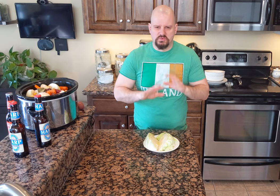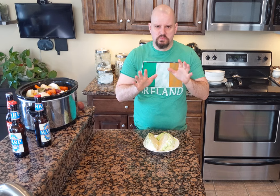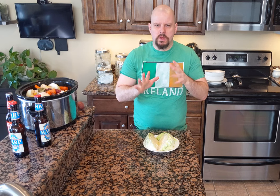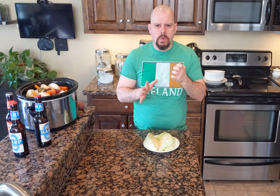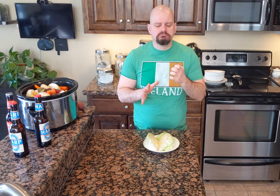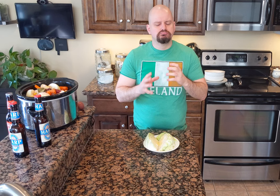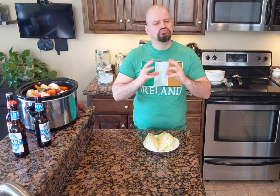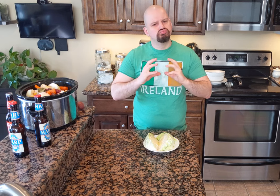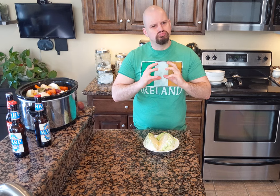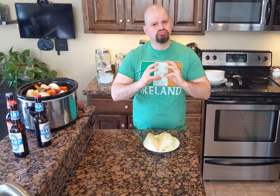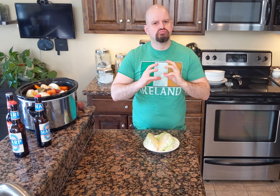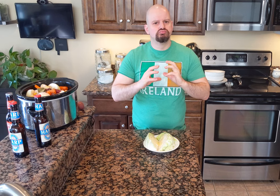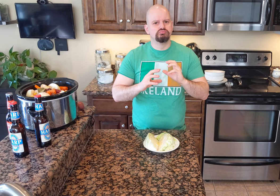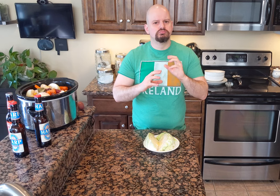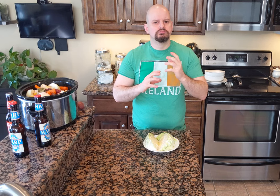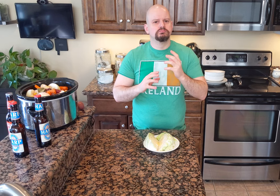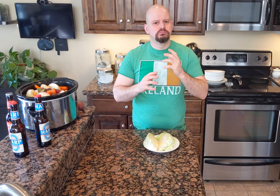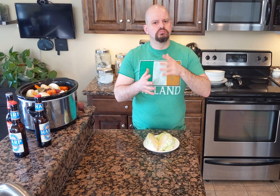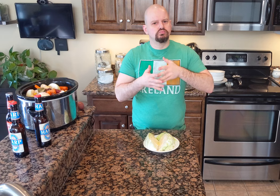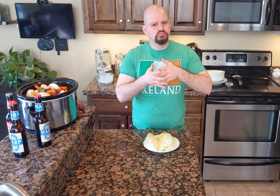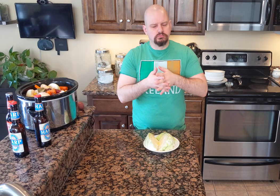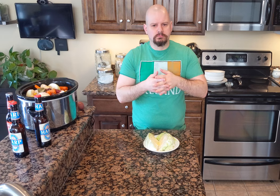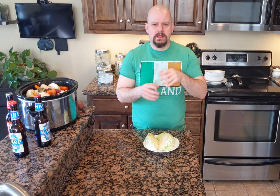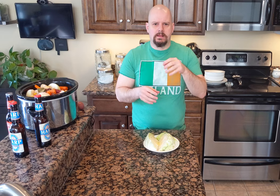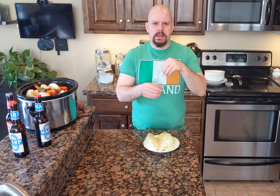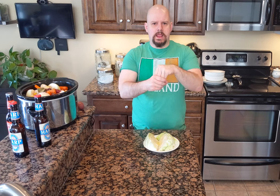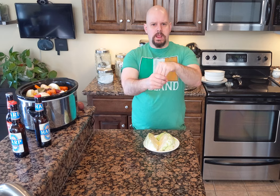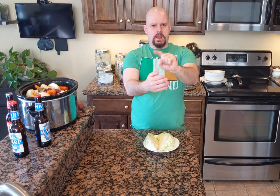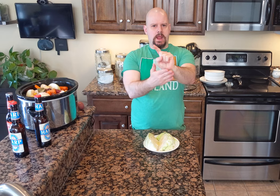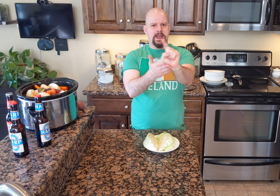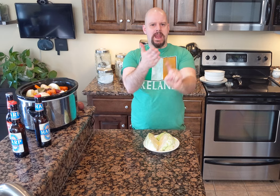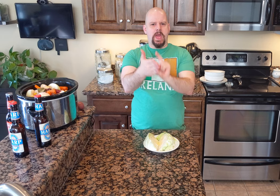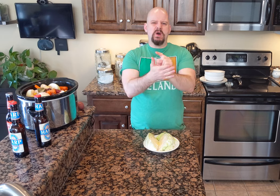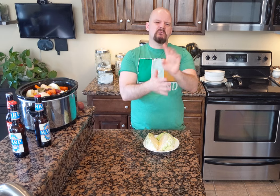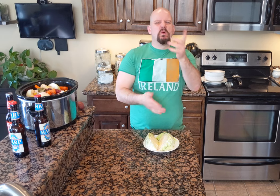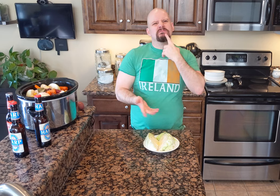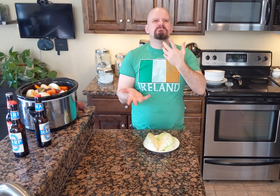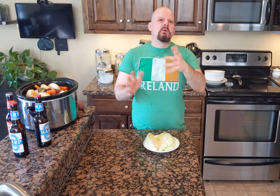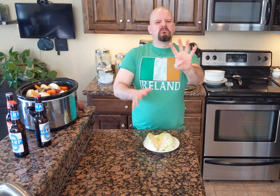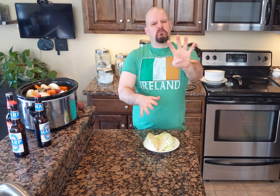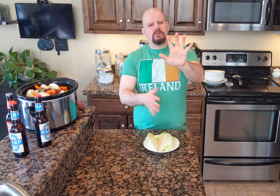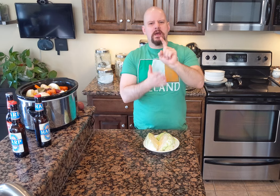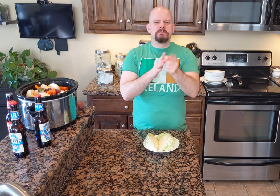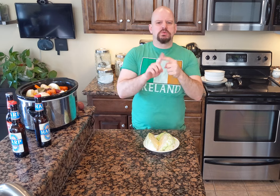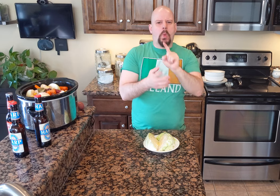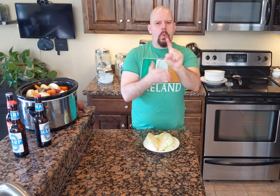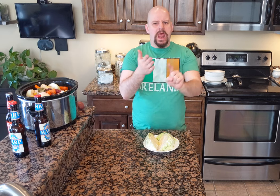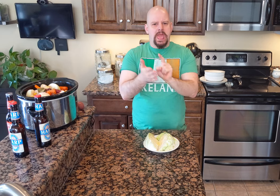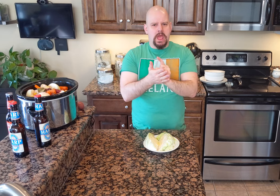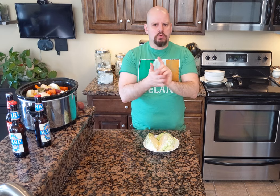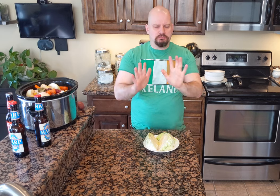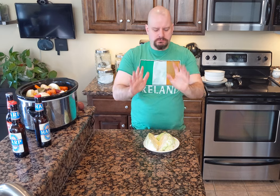You want it reasonably dense with beer-brine. It only takes about 45 minutes to an hour.